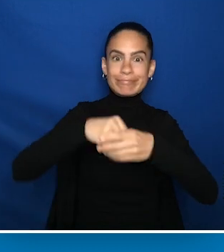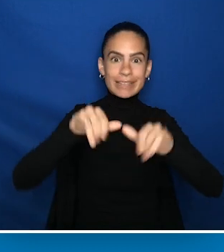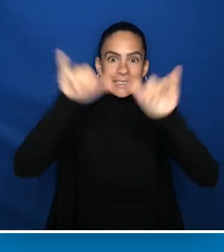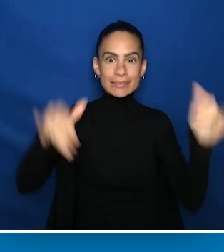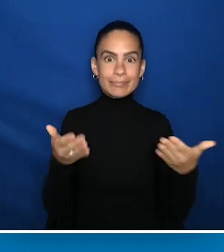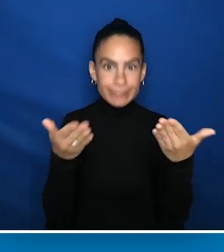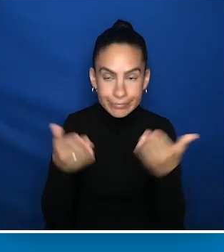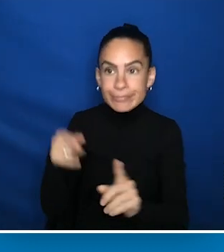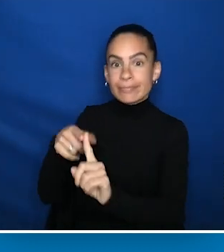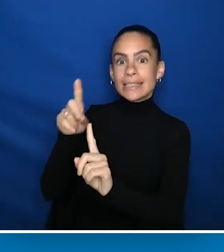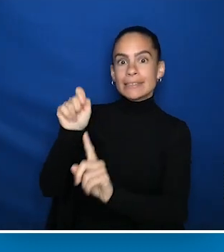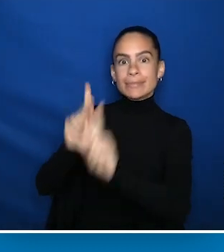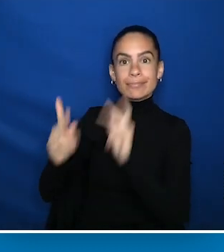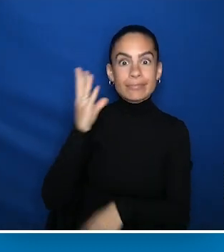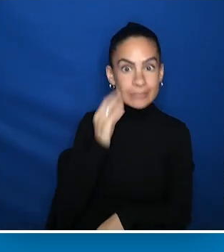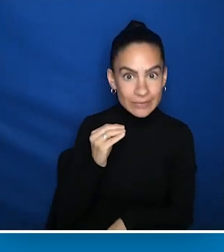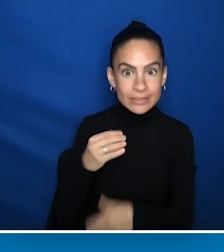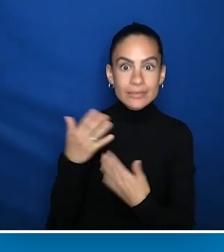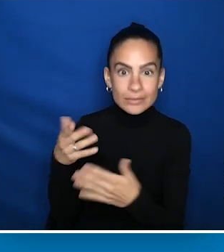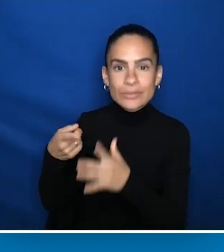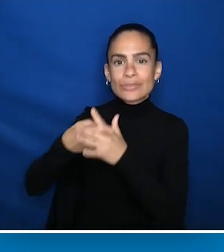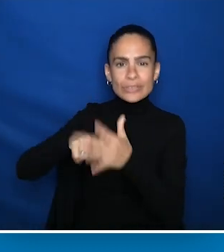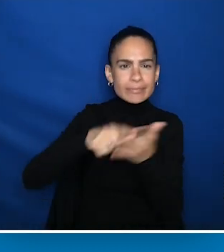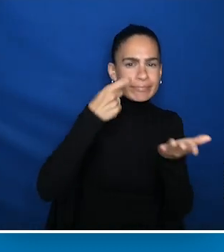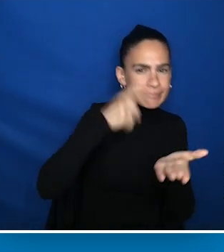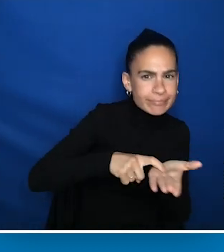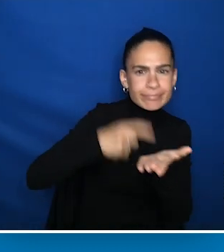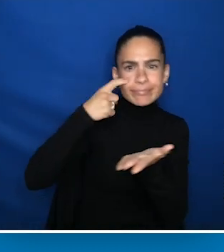and have begun to identify a constructive path forward.